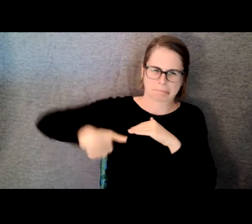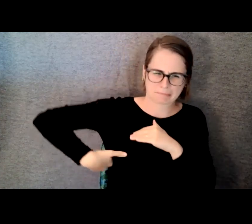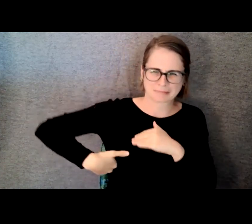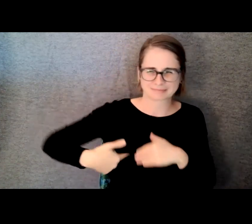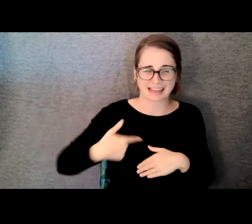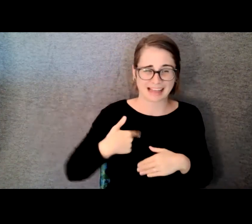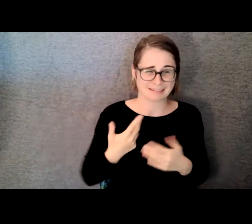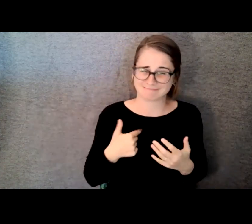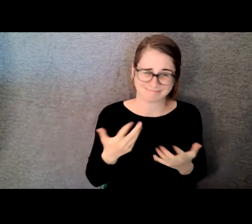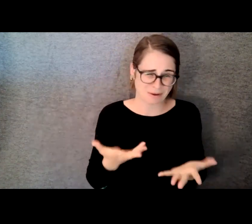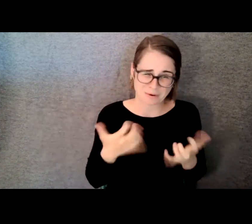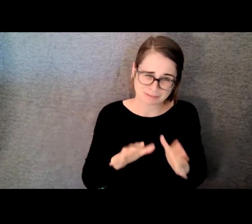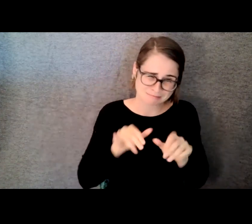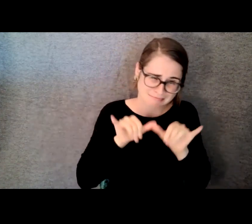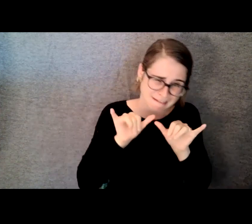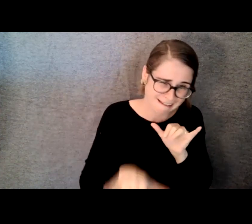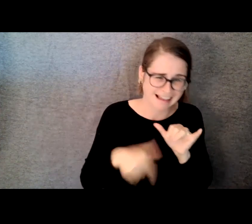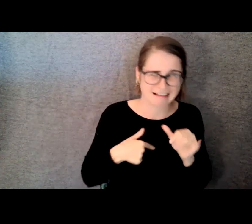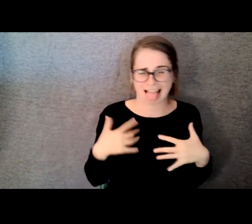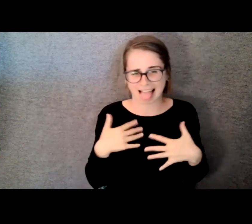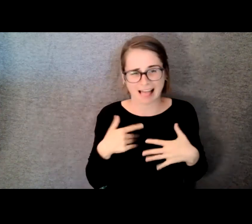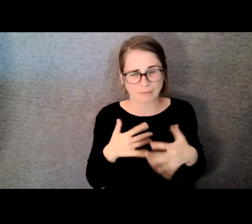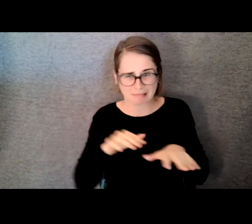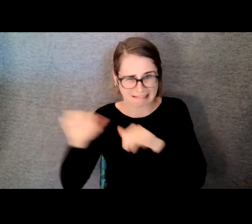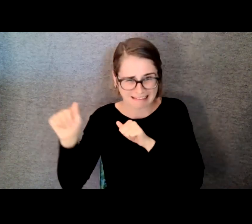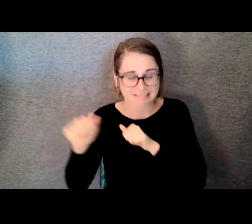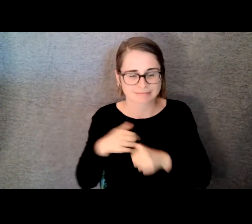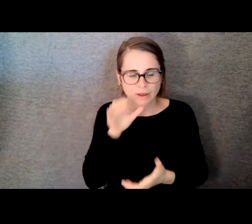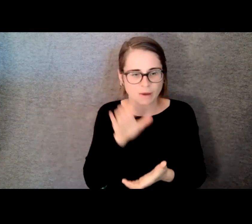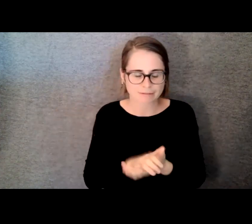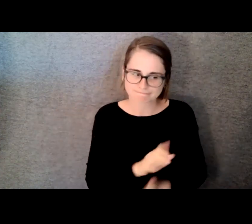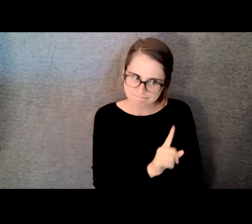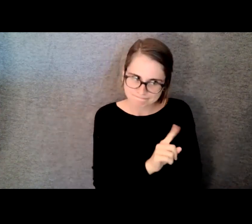got in, played a few songs, got a pretty good response.